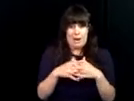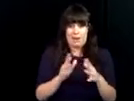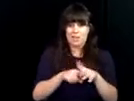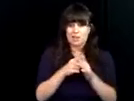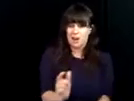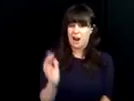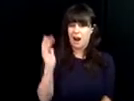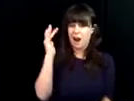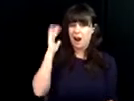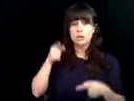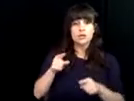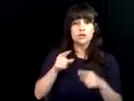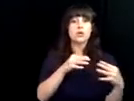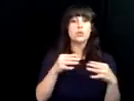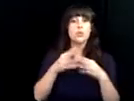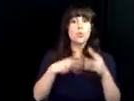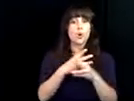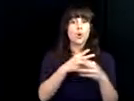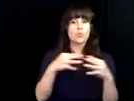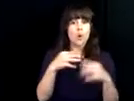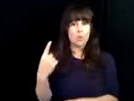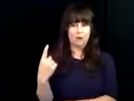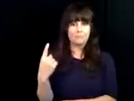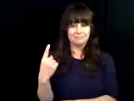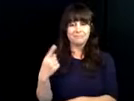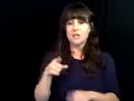be. The public program in